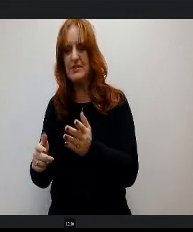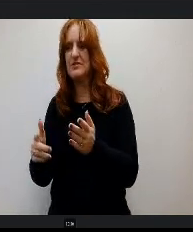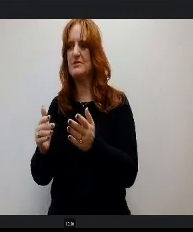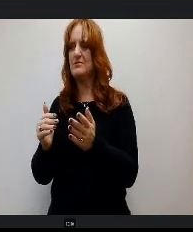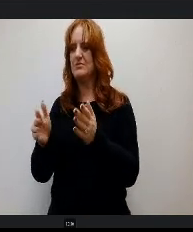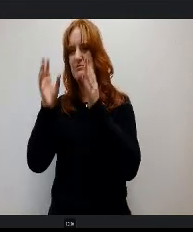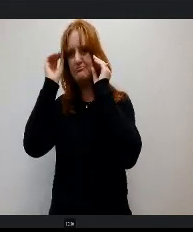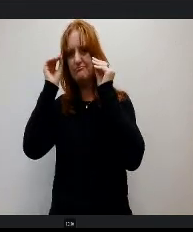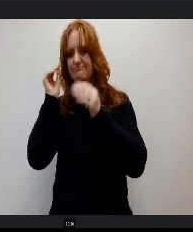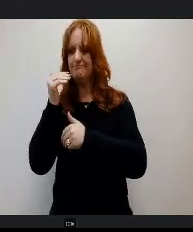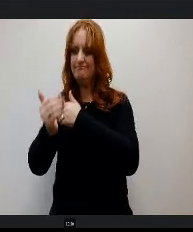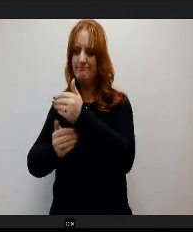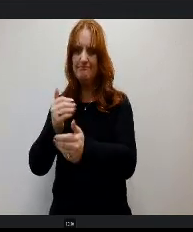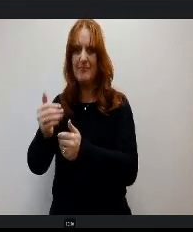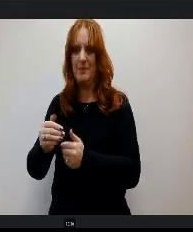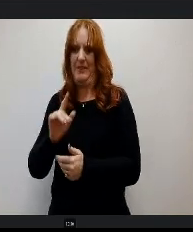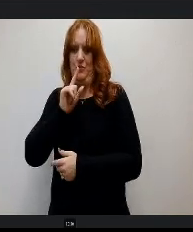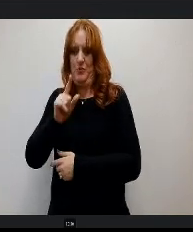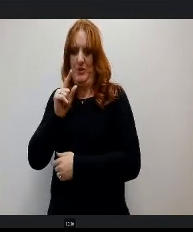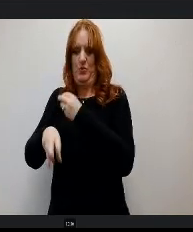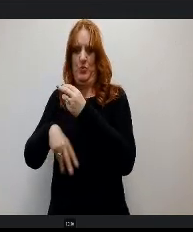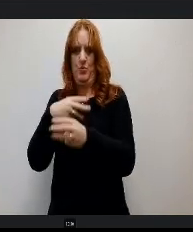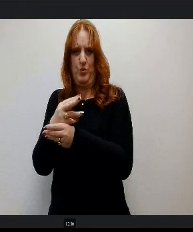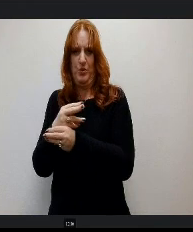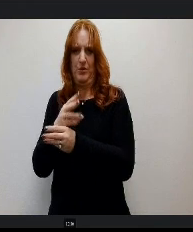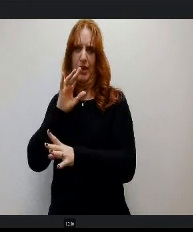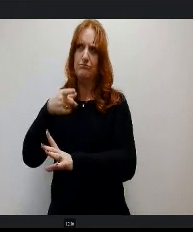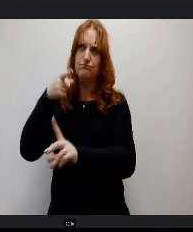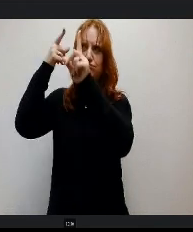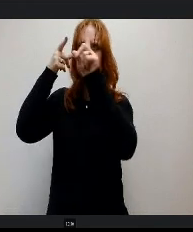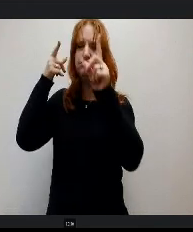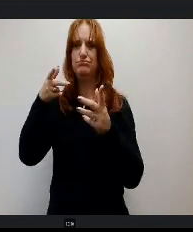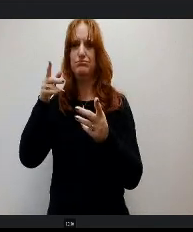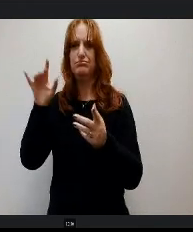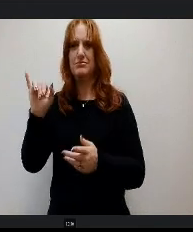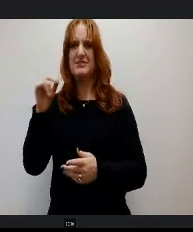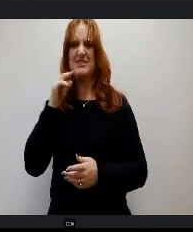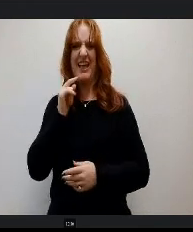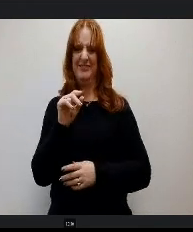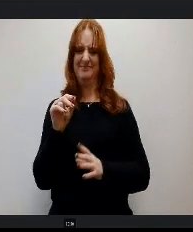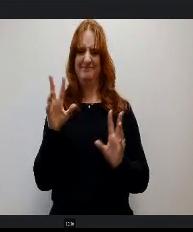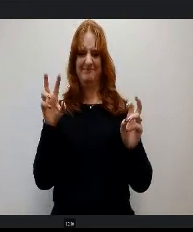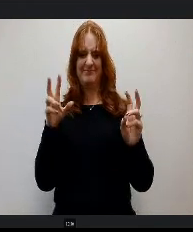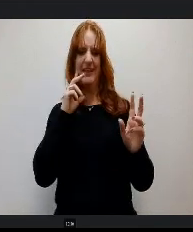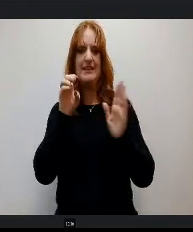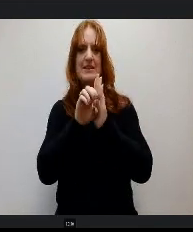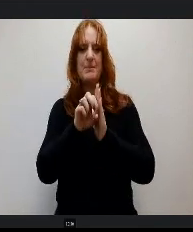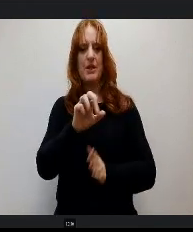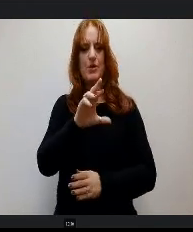A real world mission I One of the ways I describe it is it's like ropes course without the physical activity so